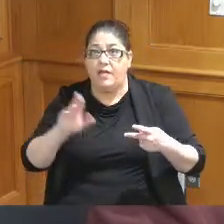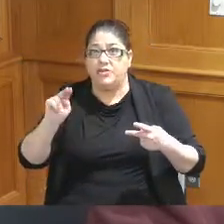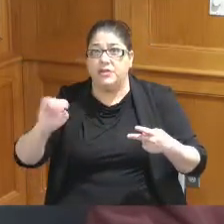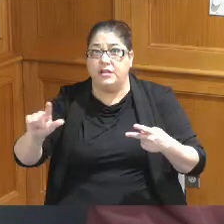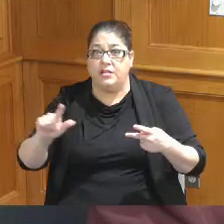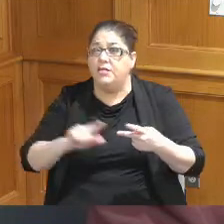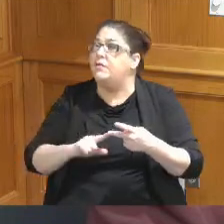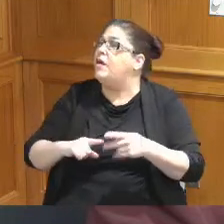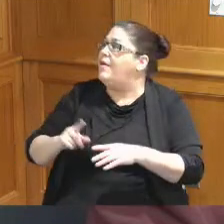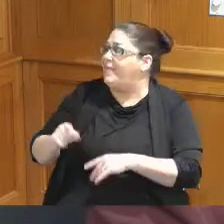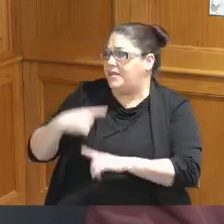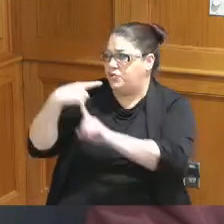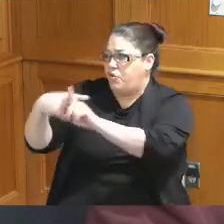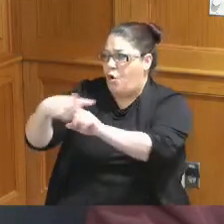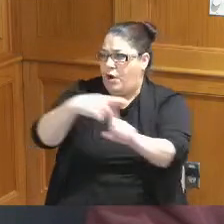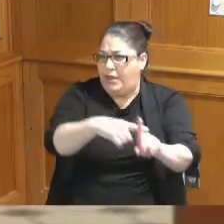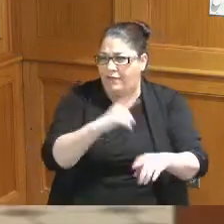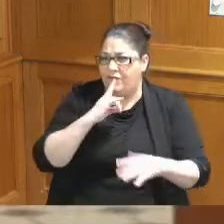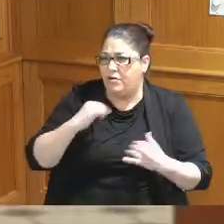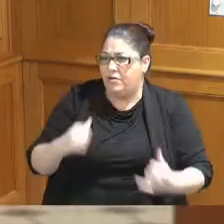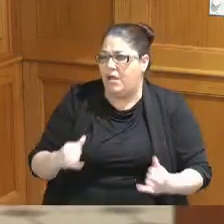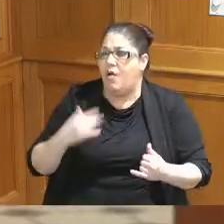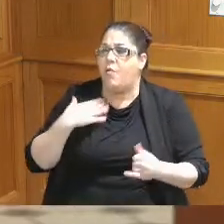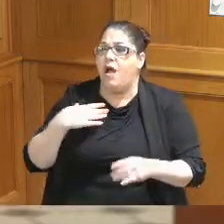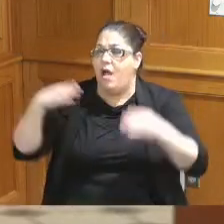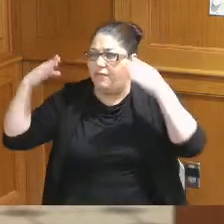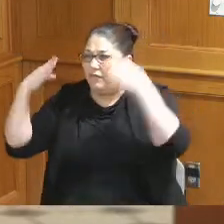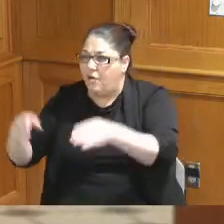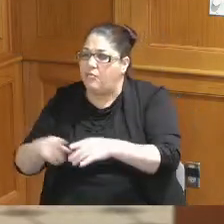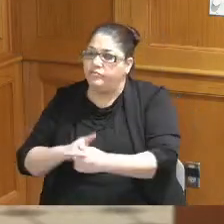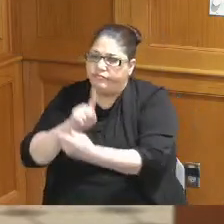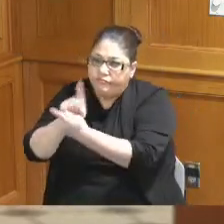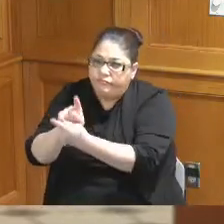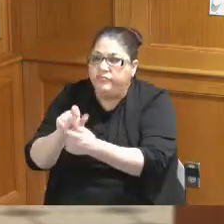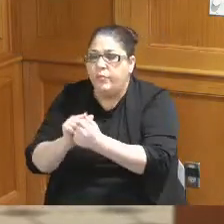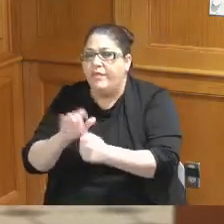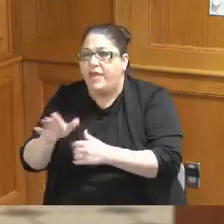right now and so those are the ones that we'll go in meet with their Administration